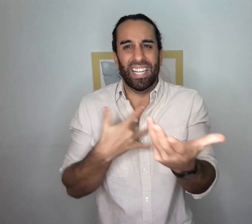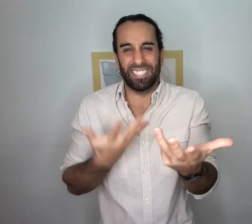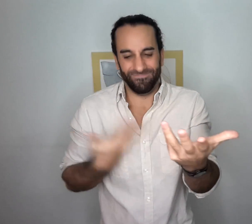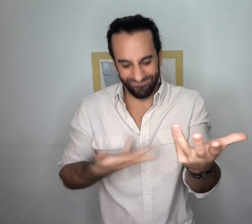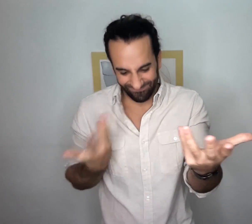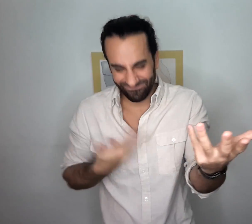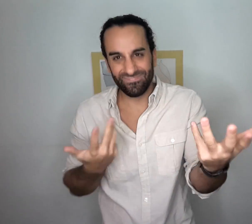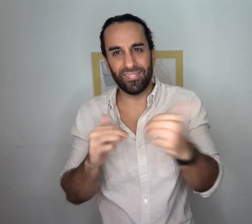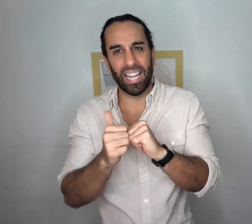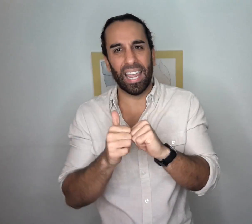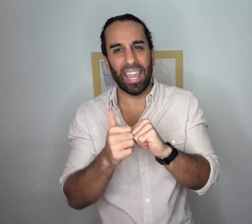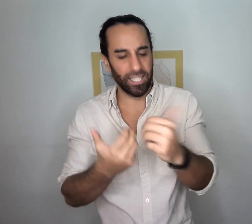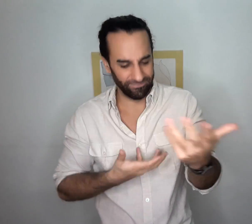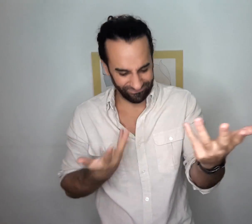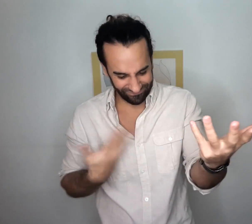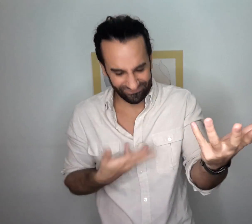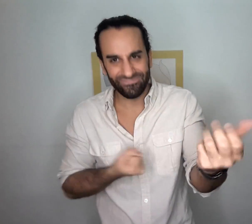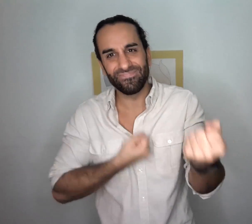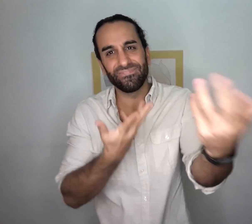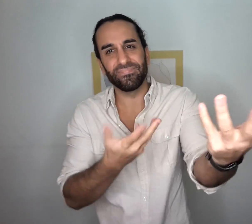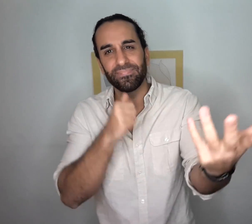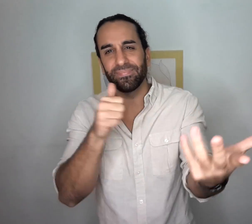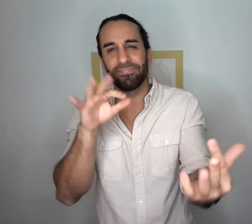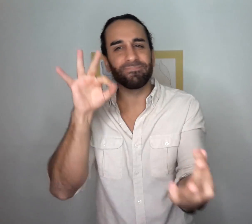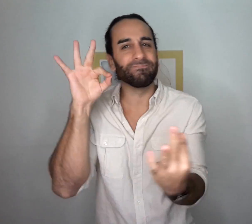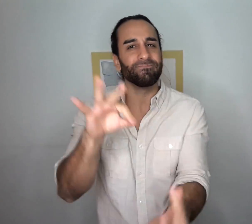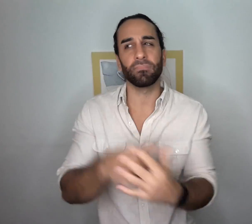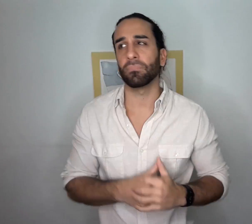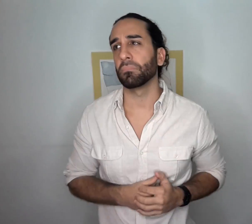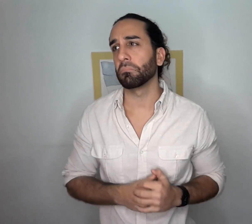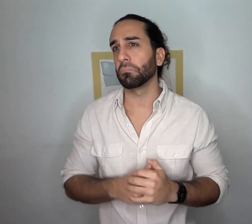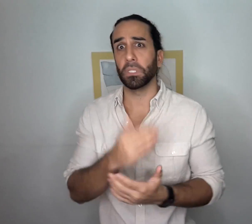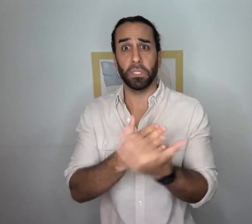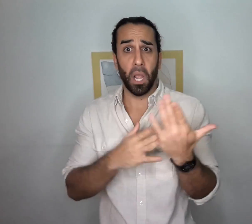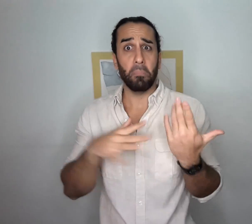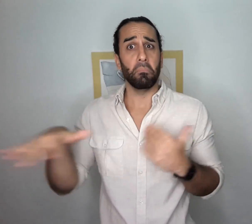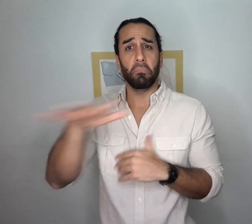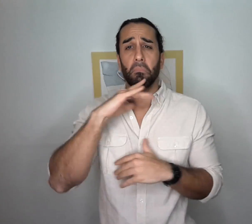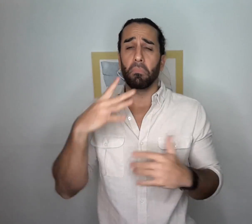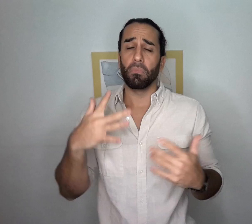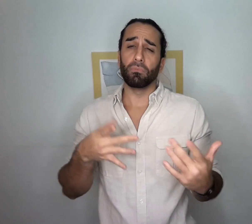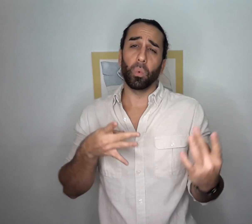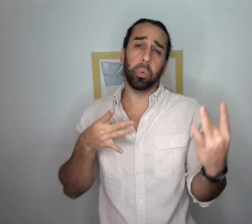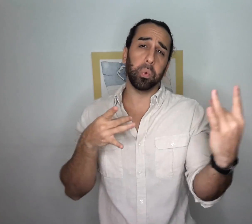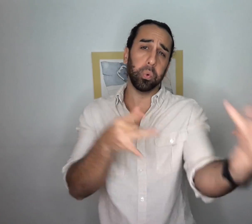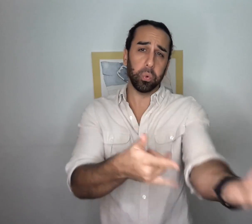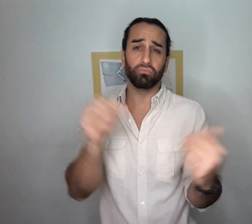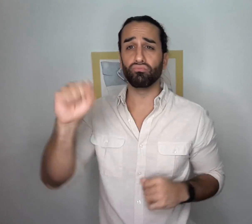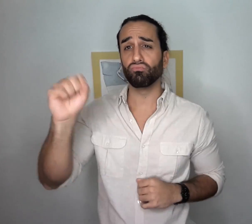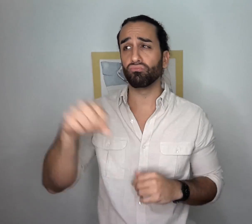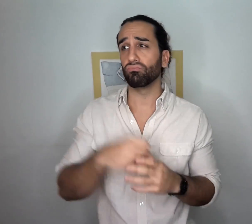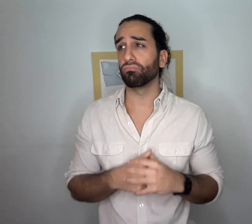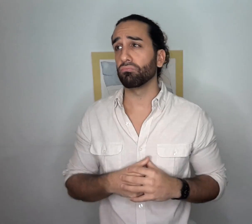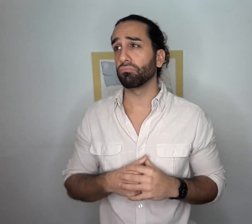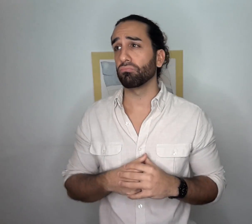These Codas may feel that their expressive skills are lacking and that they cannot fully express themselves. Of course there are other Codas who do feel confident and fluent